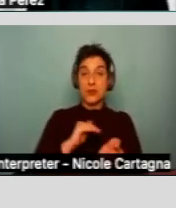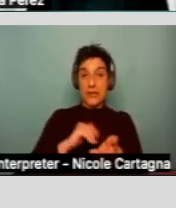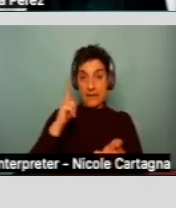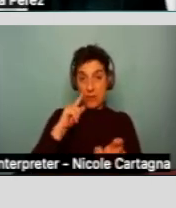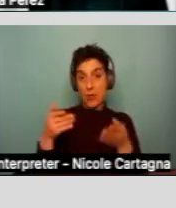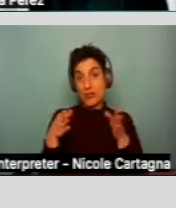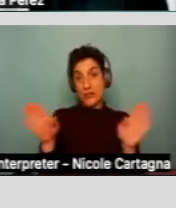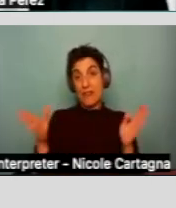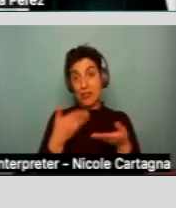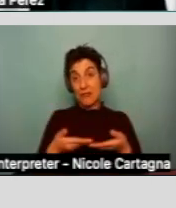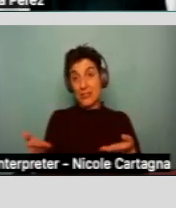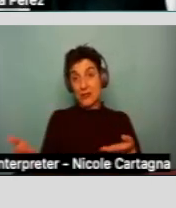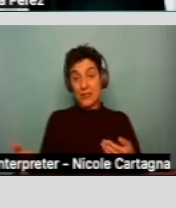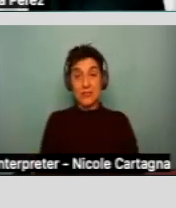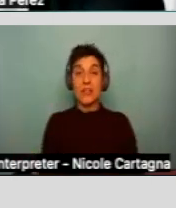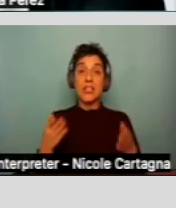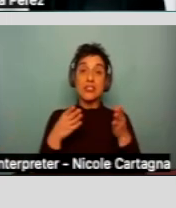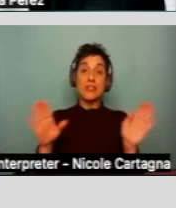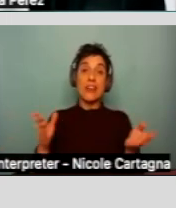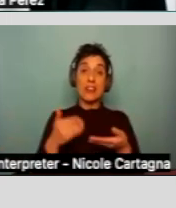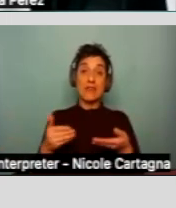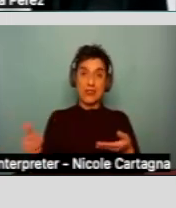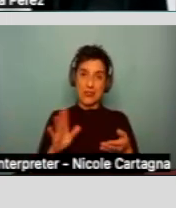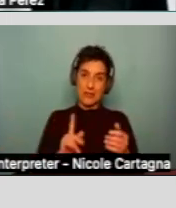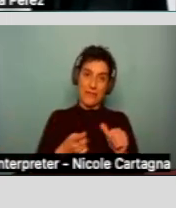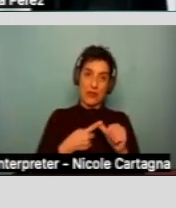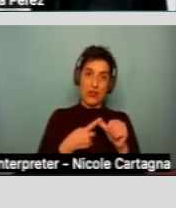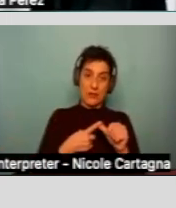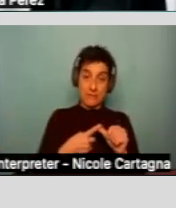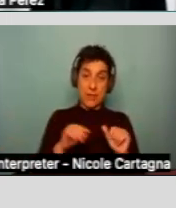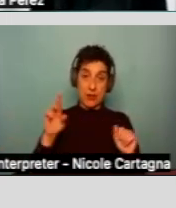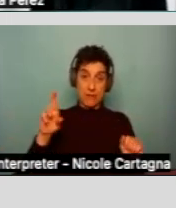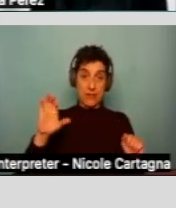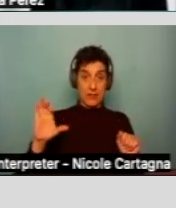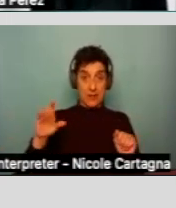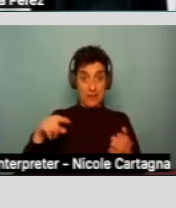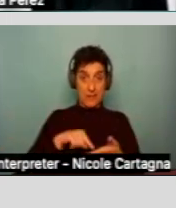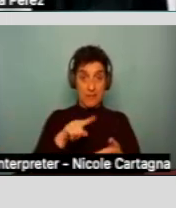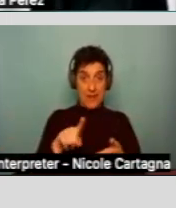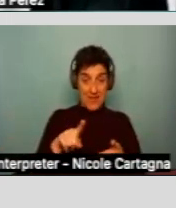Generic resources should be pursued first, as a regional center is the payer of last resort.